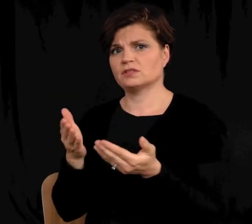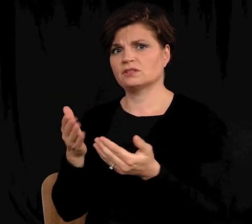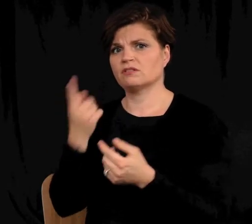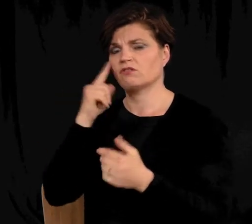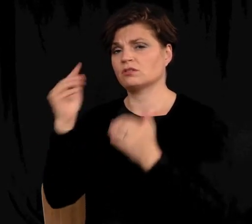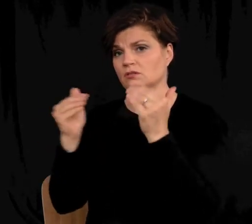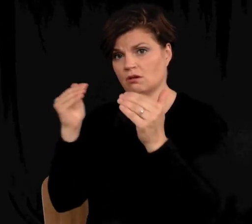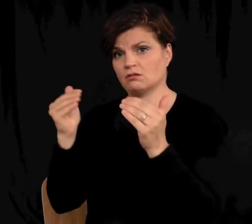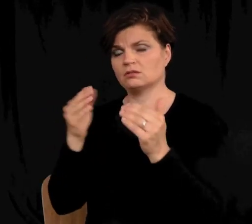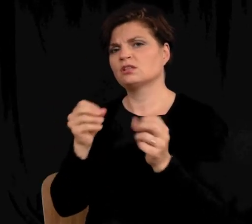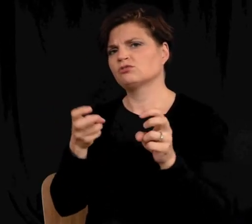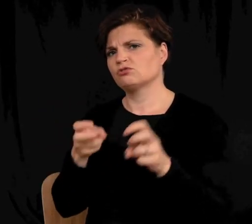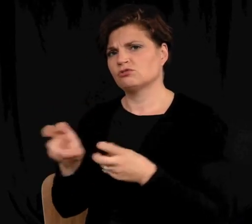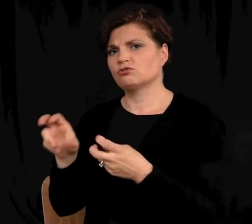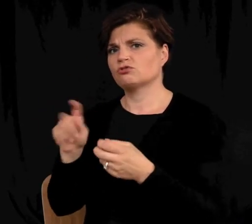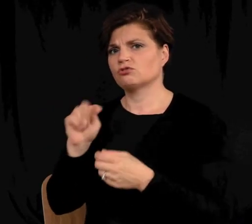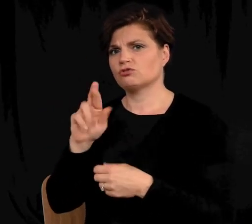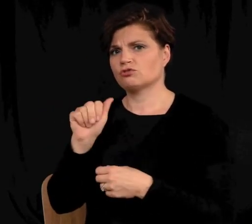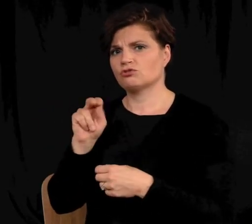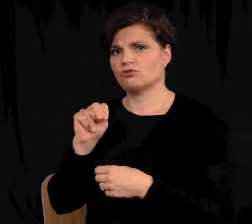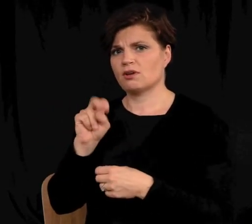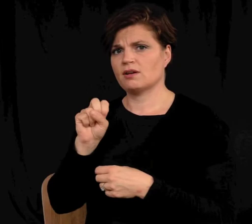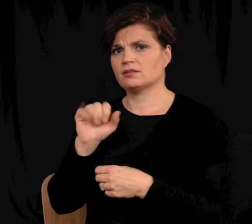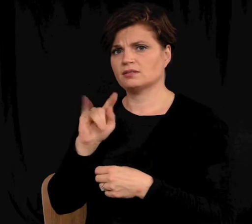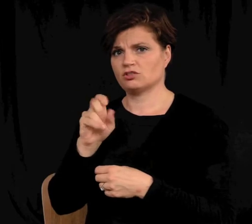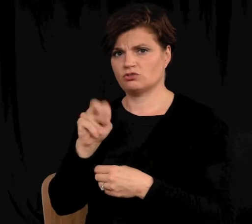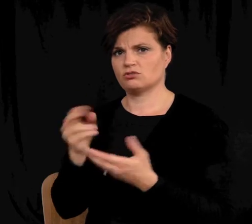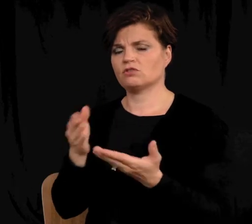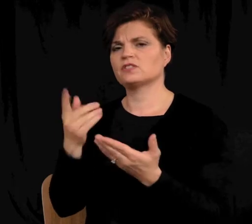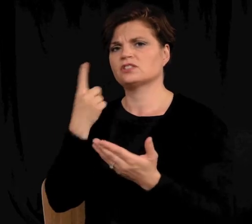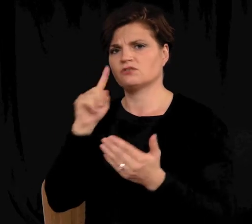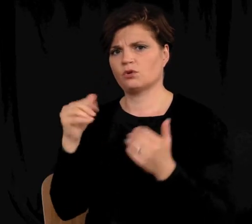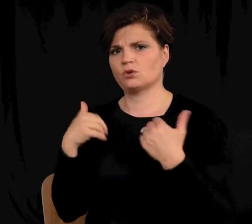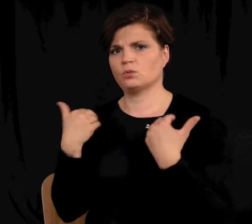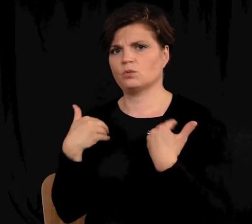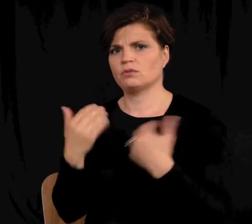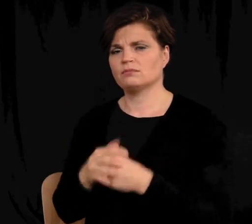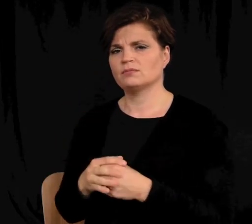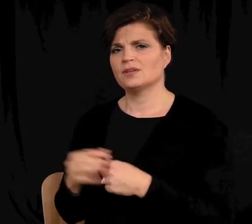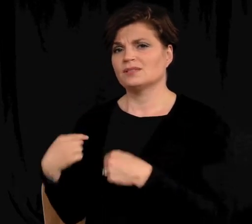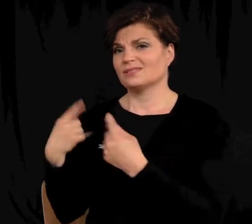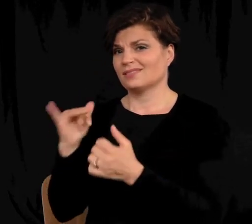for adults and transition services for youth.